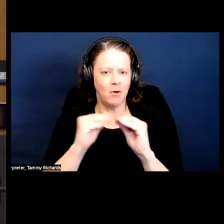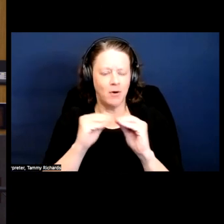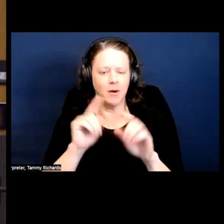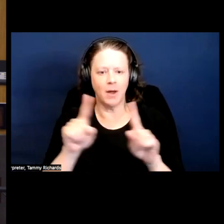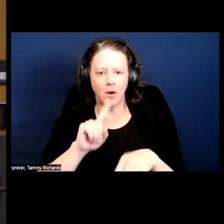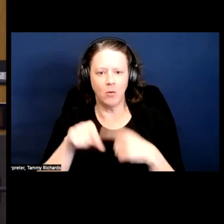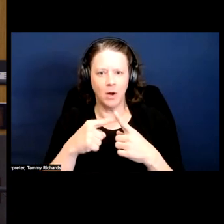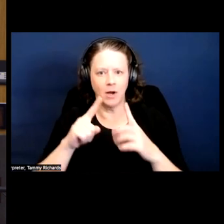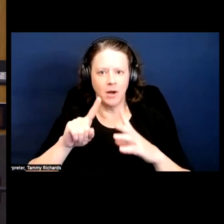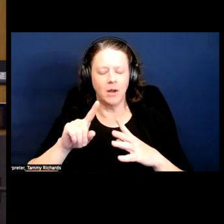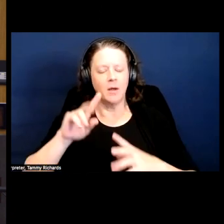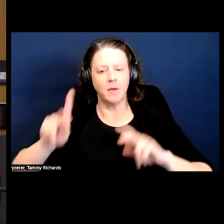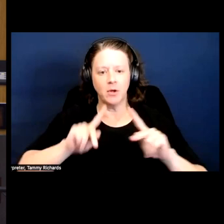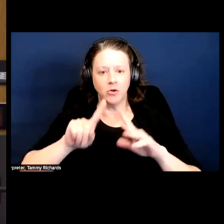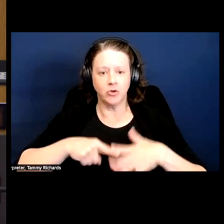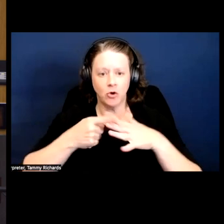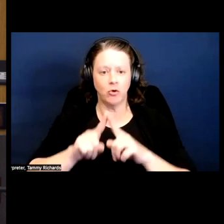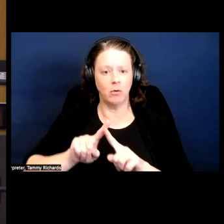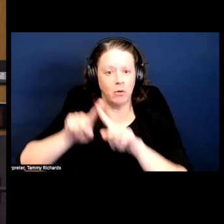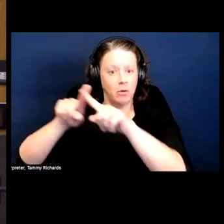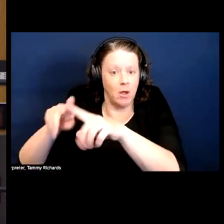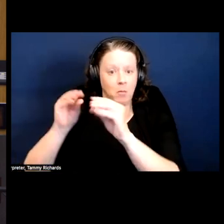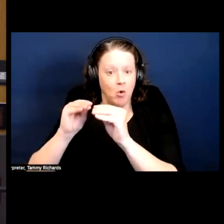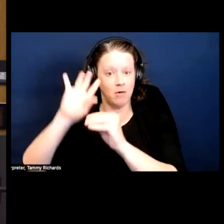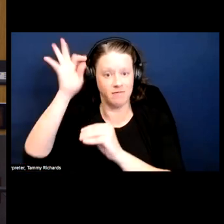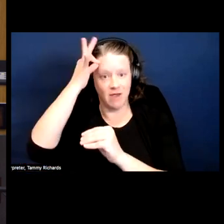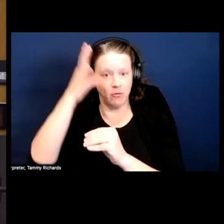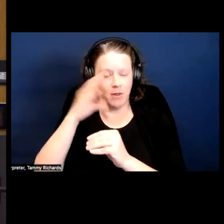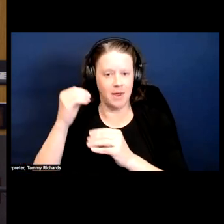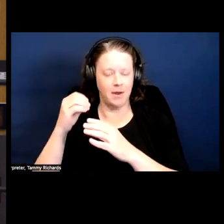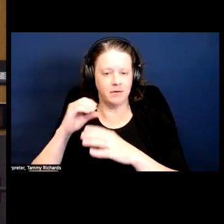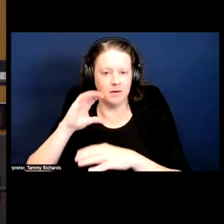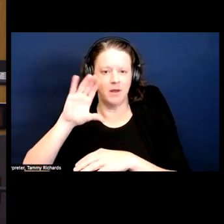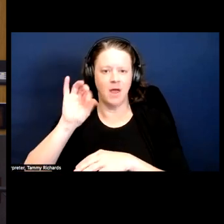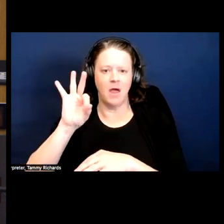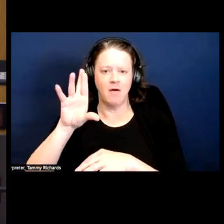But essentially as they relied on more federal and foundation funding, they were unable to